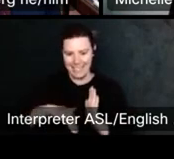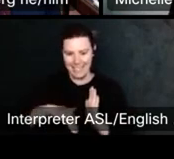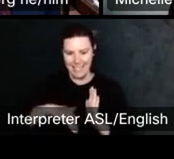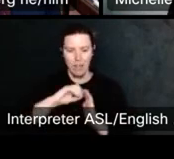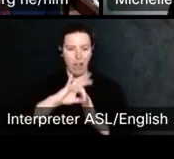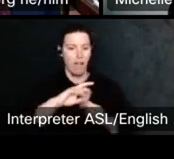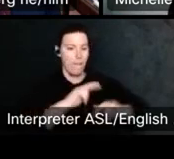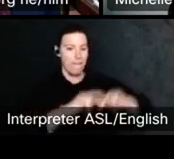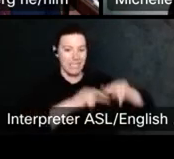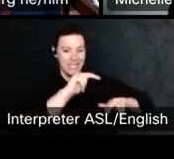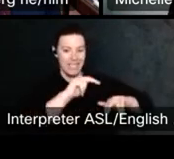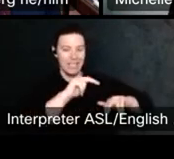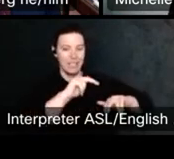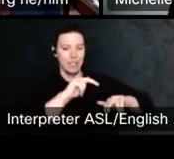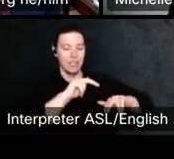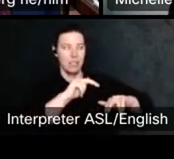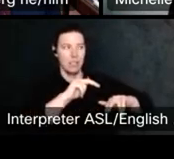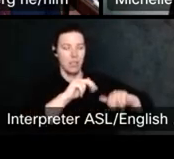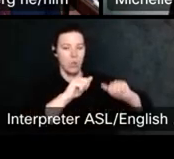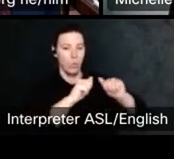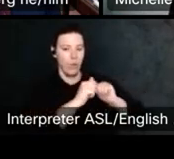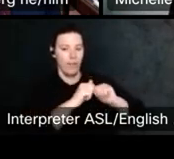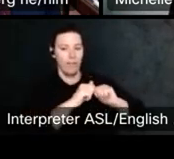Is that covered under kind of freedom of Panorama?